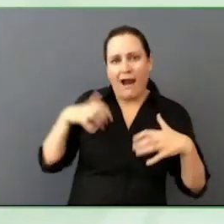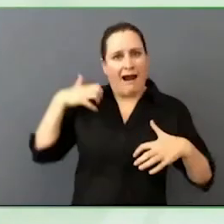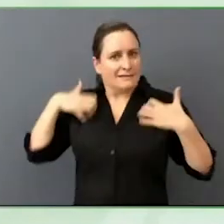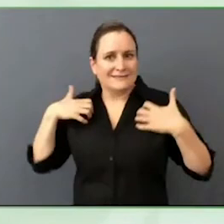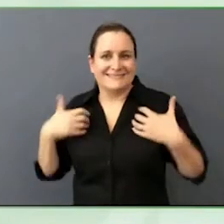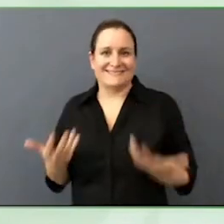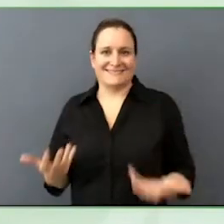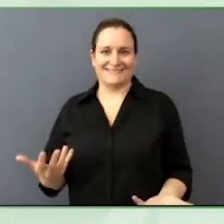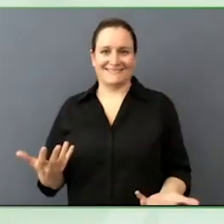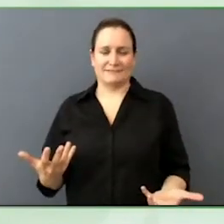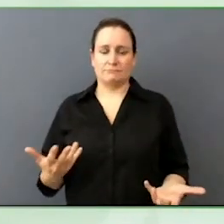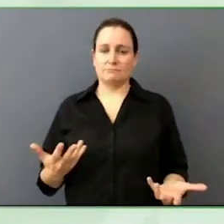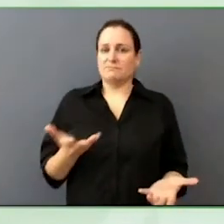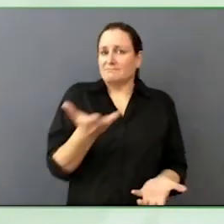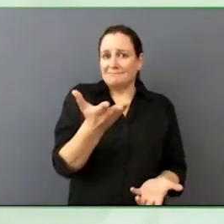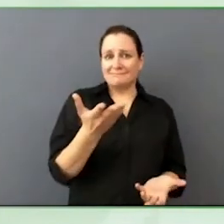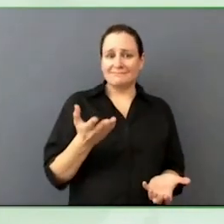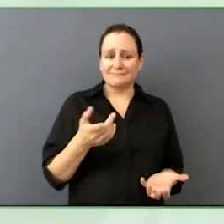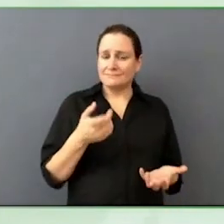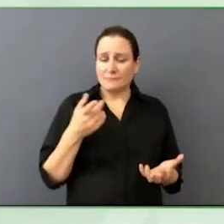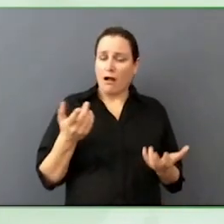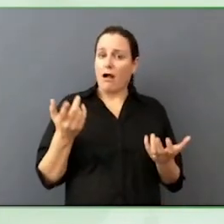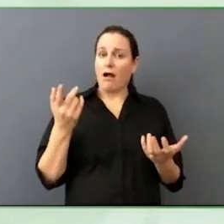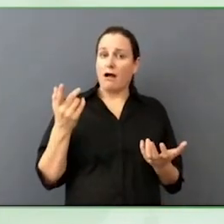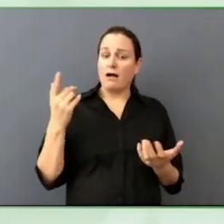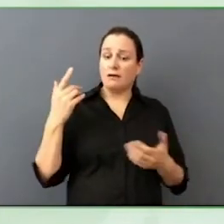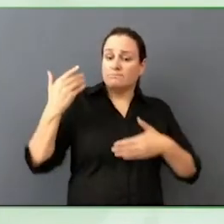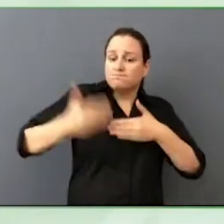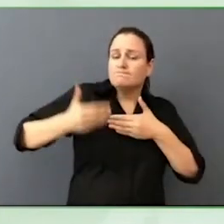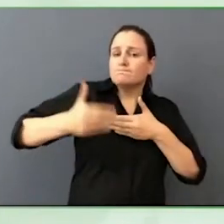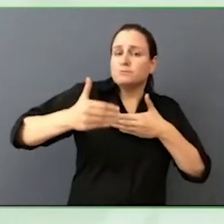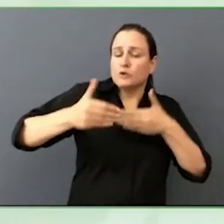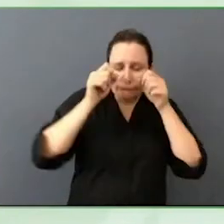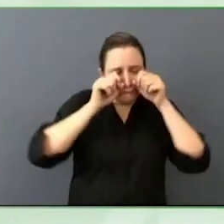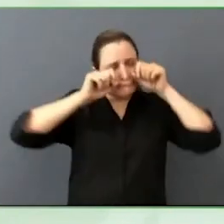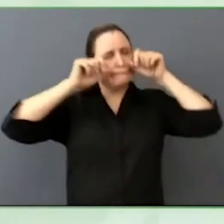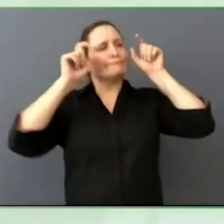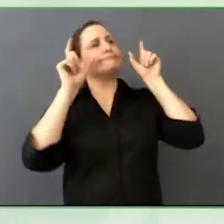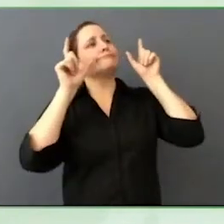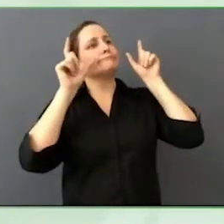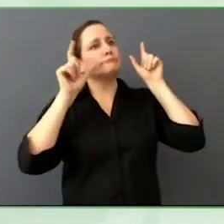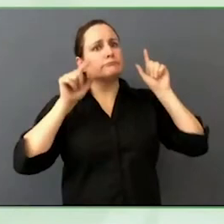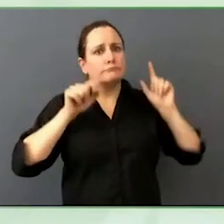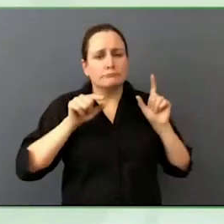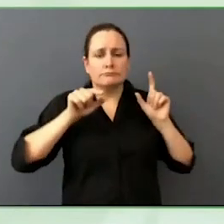Why do I do this work? For me, my why is creating space for people with disability to show